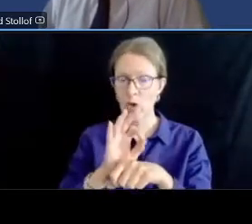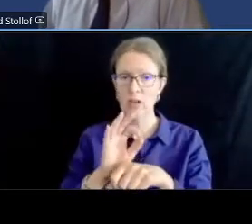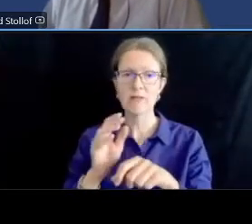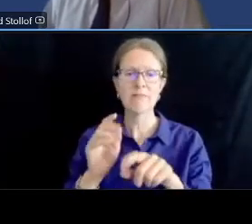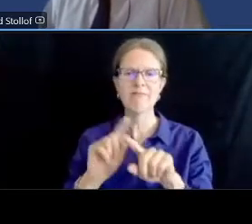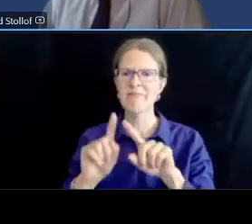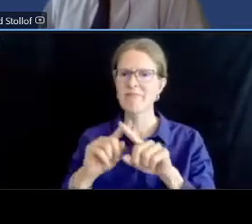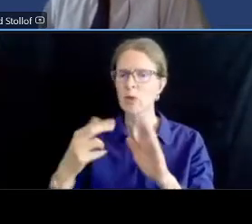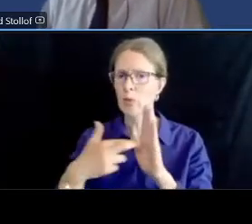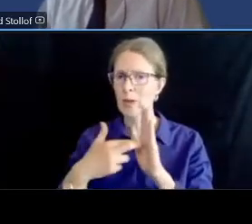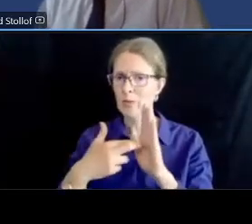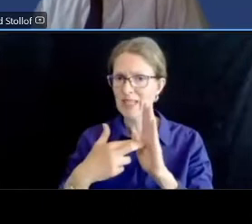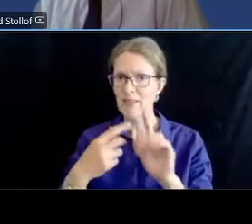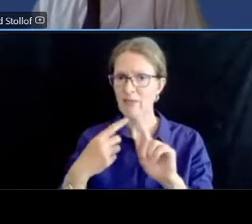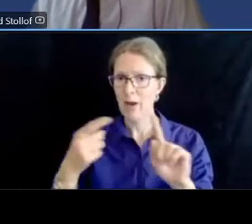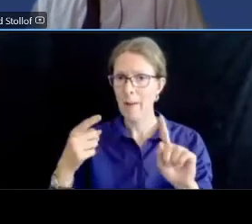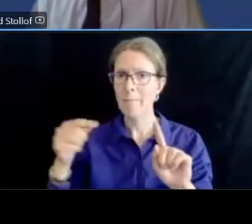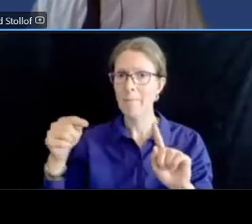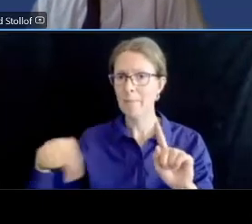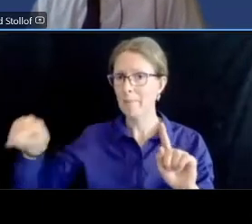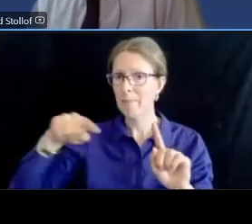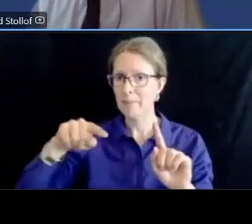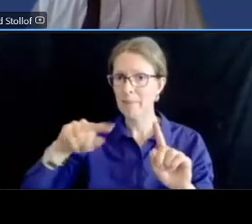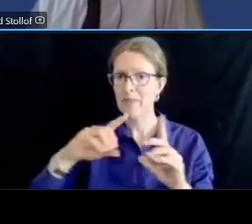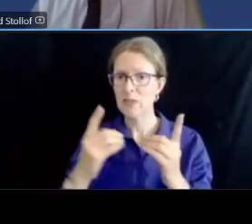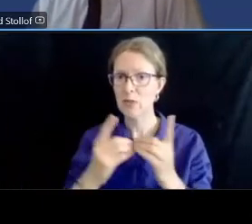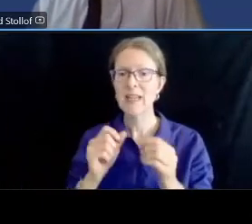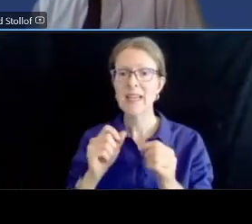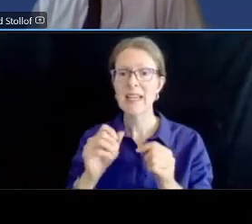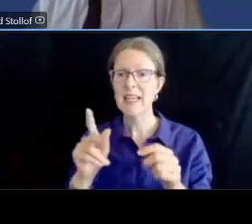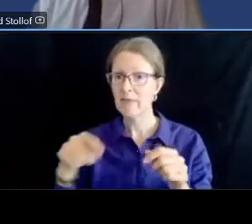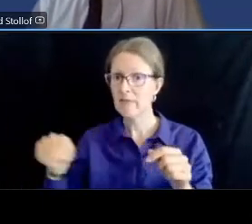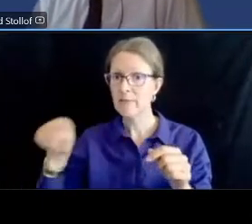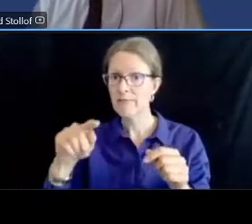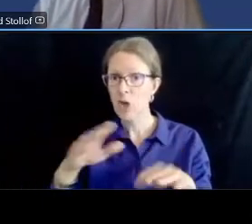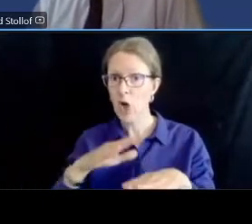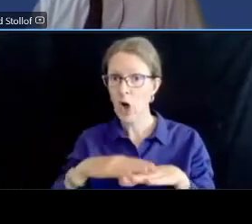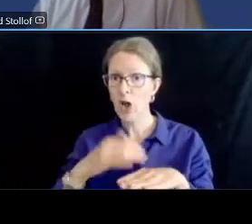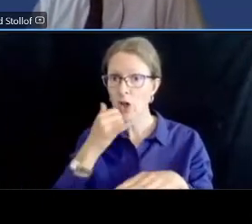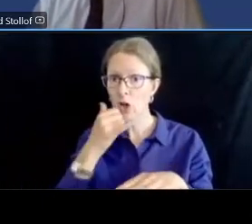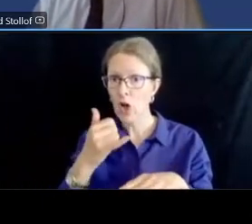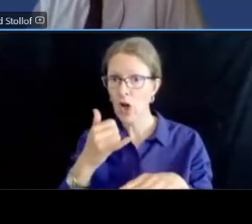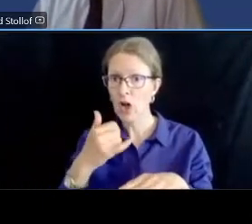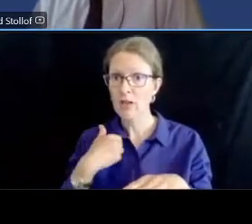if uh folks on the call are interested in being a part of our mini task force please let us know